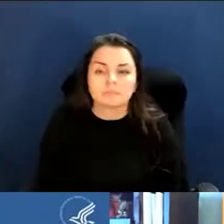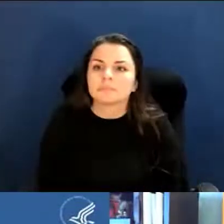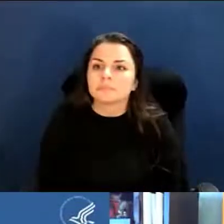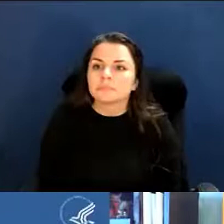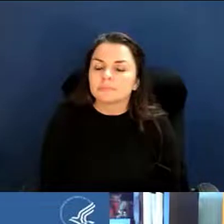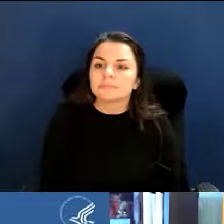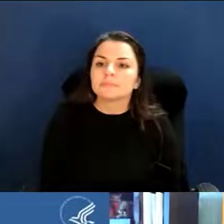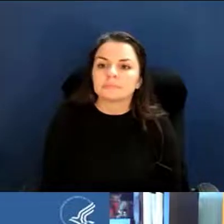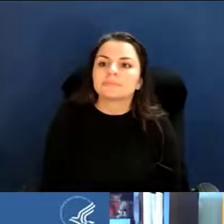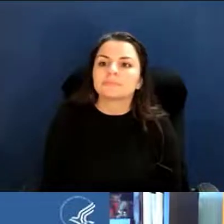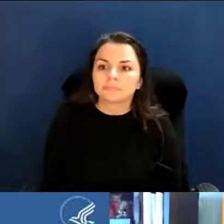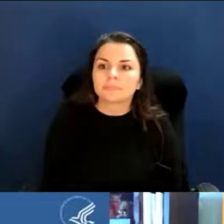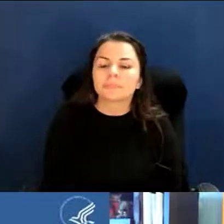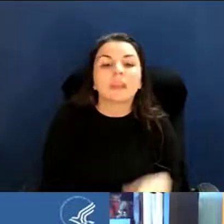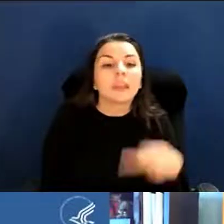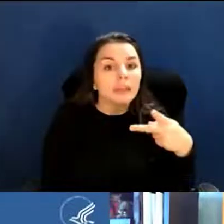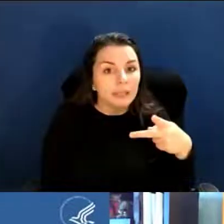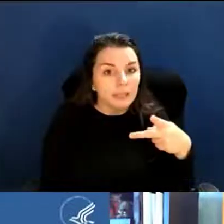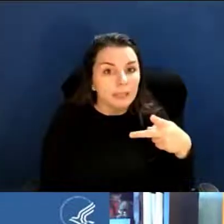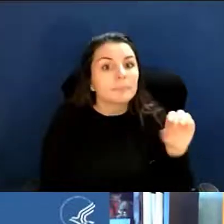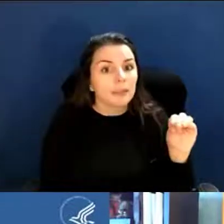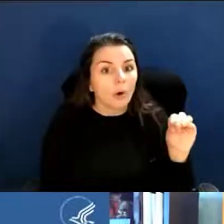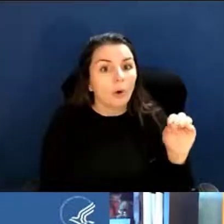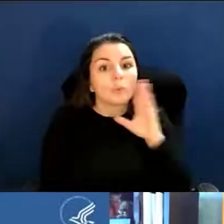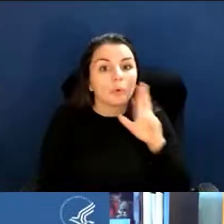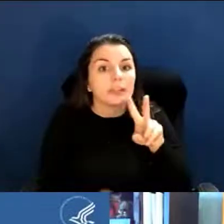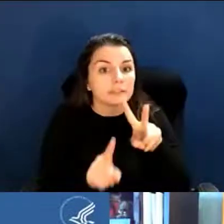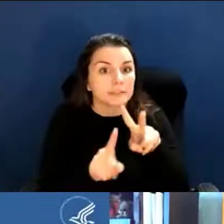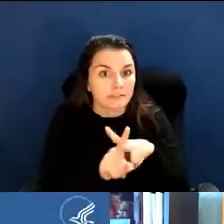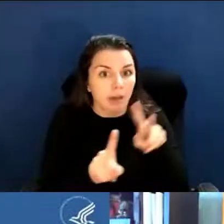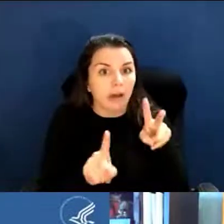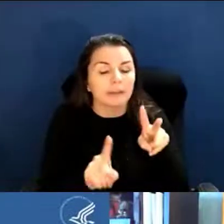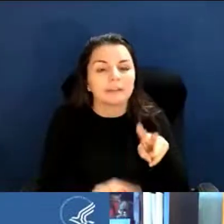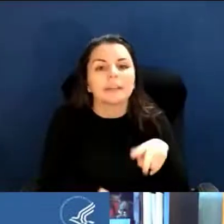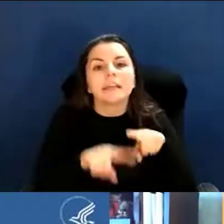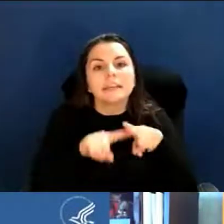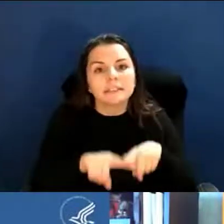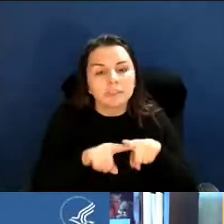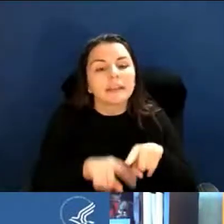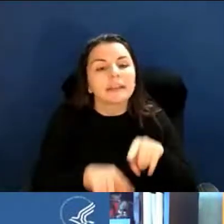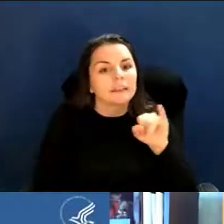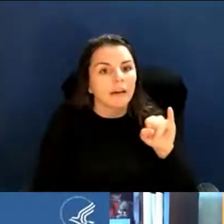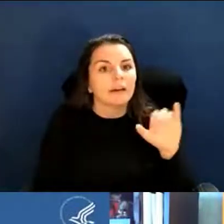Amanda Melillo: So POs are assigned based on the institute,